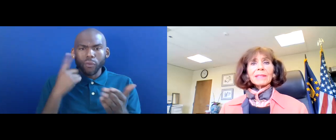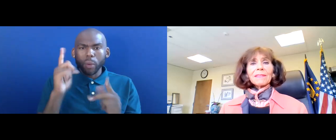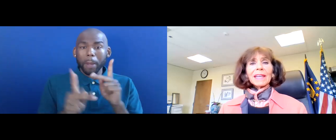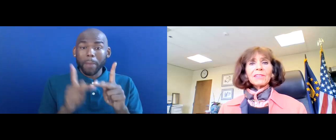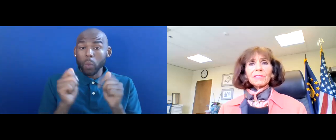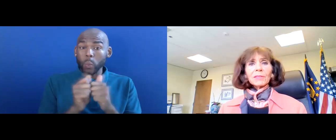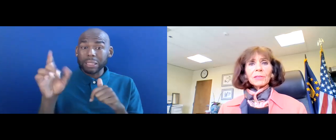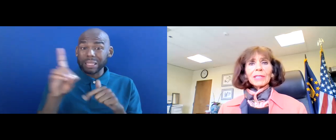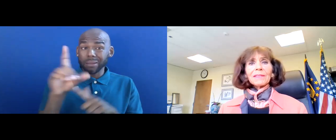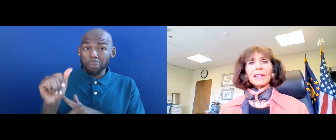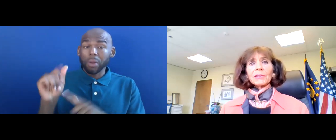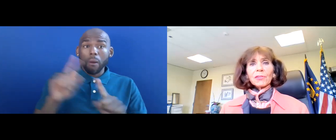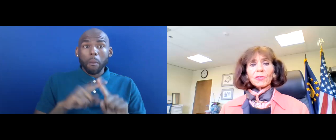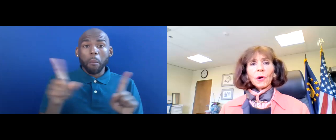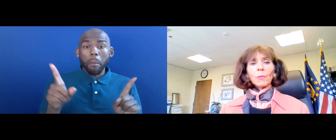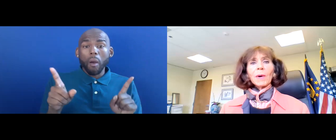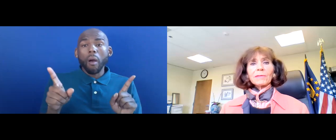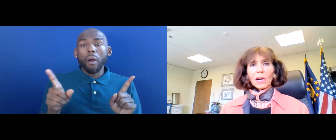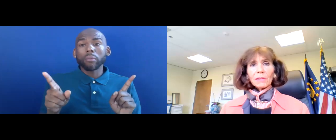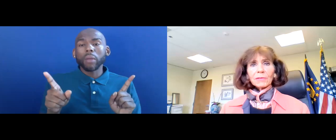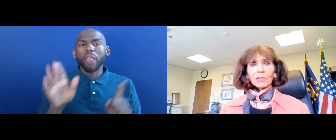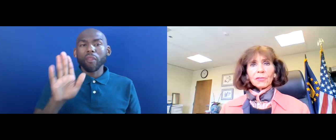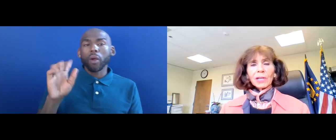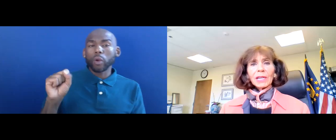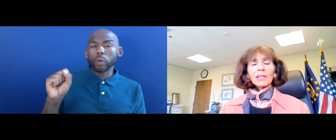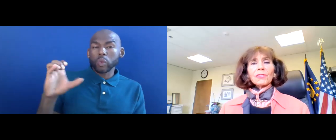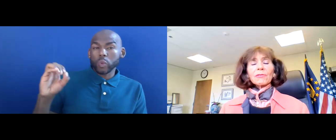BUT THEY DIFFER IN THEIR SCOPE OF COVERAGE.